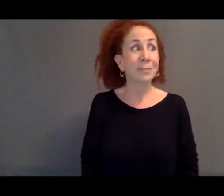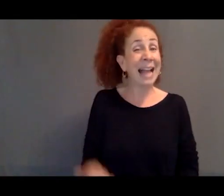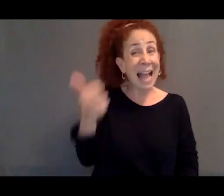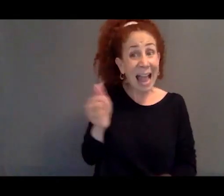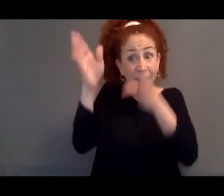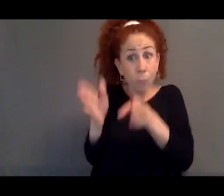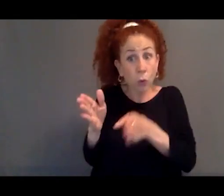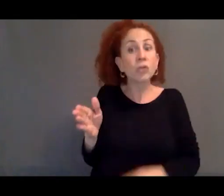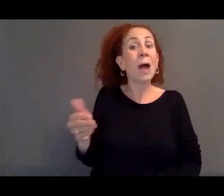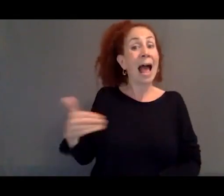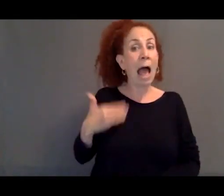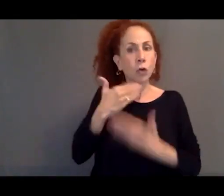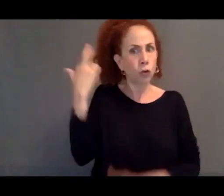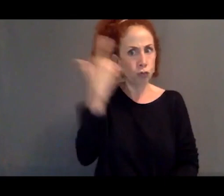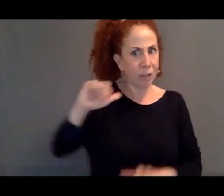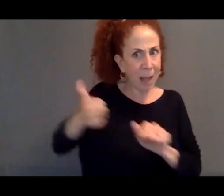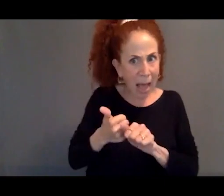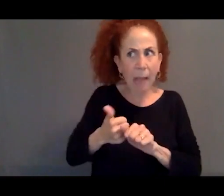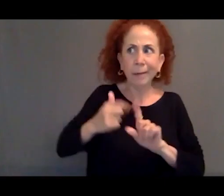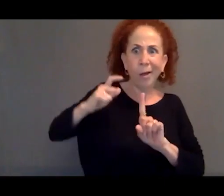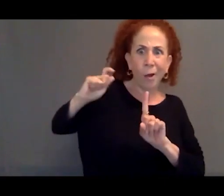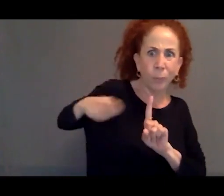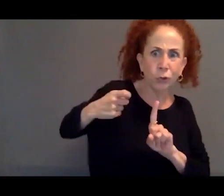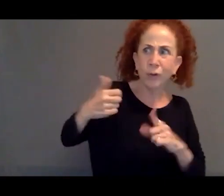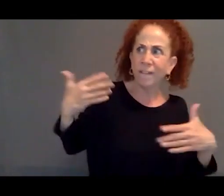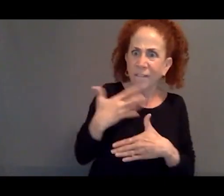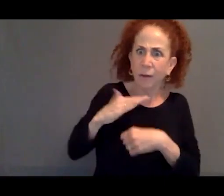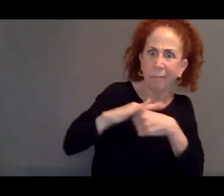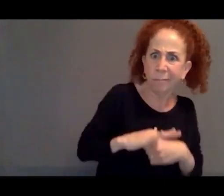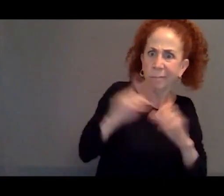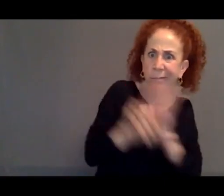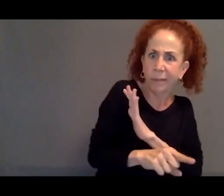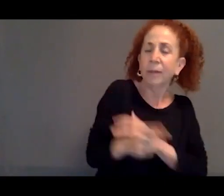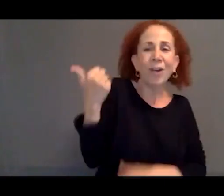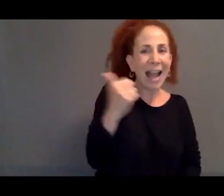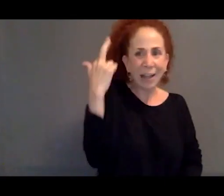for reasons of race, religion, nationality, or membership in any particular social group